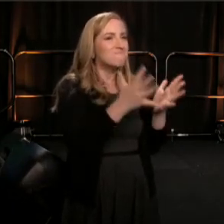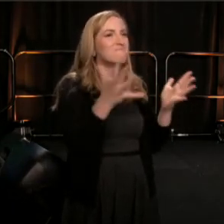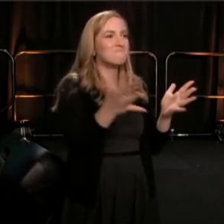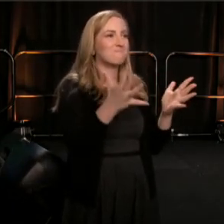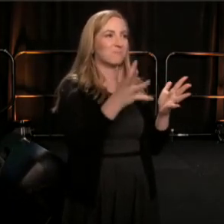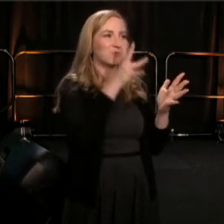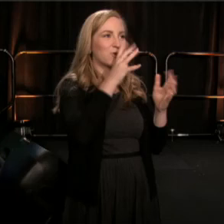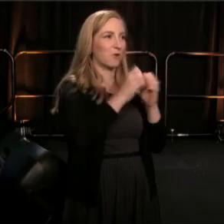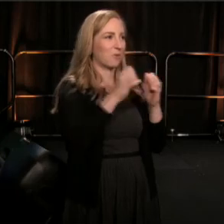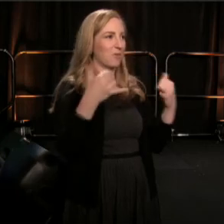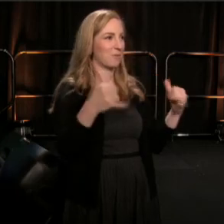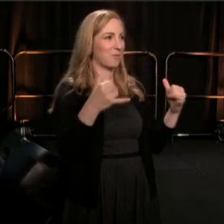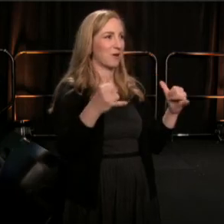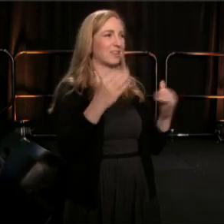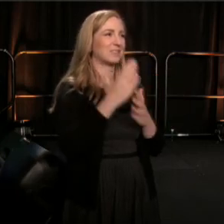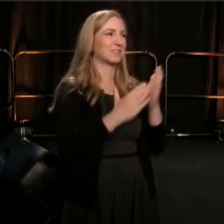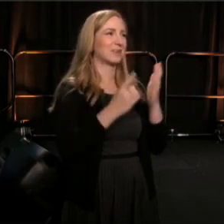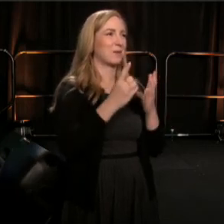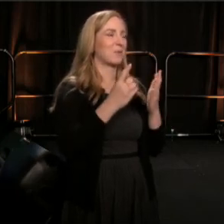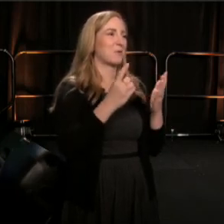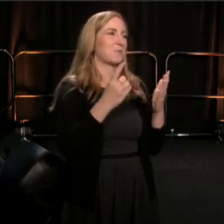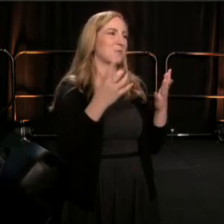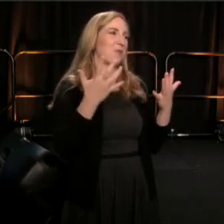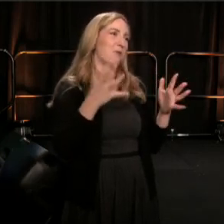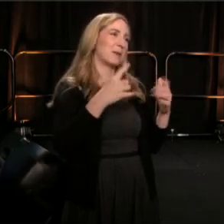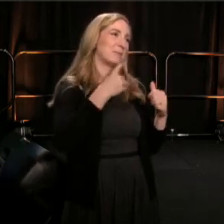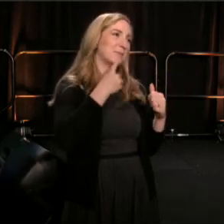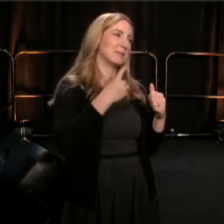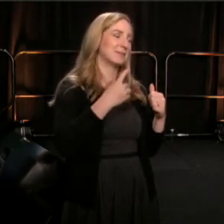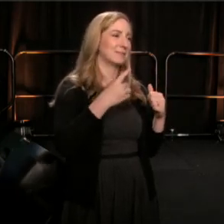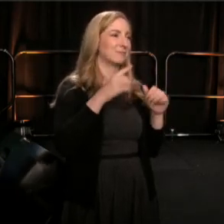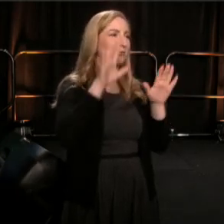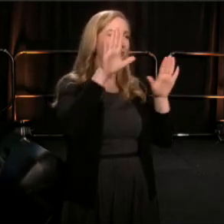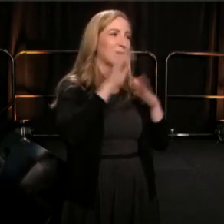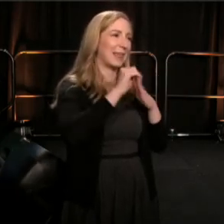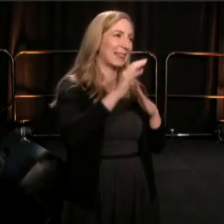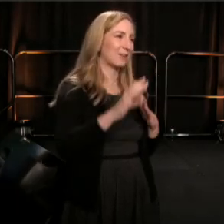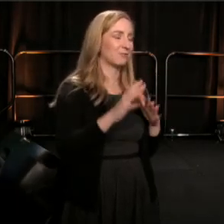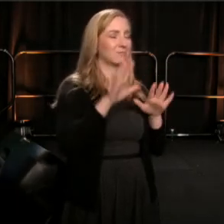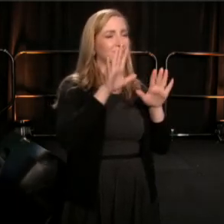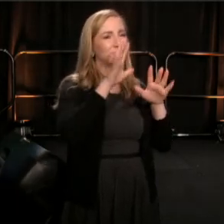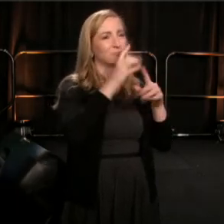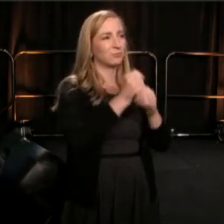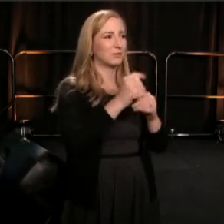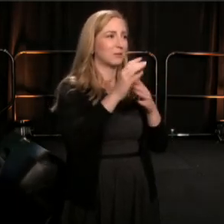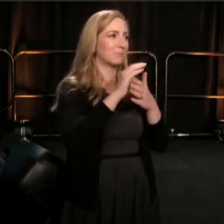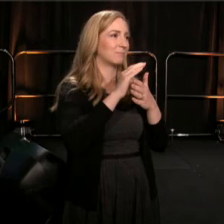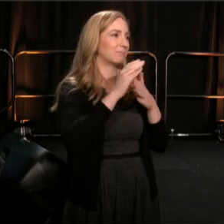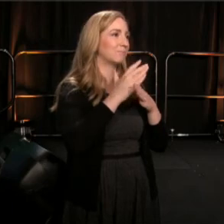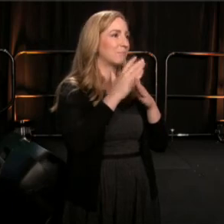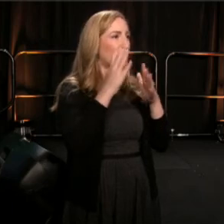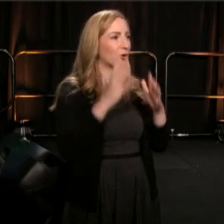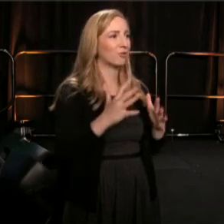Someone that we already miss very much; he's a great leader, a trusted partner and a dear friend: Kevin E. Moore.